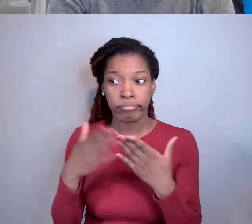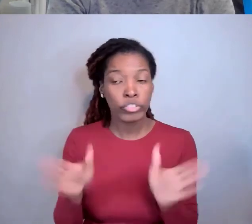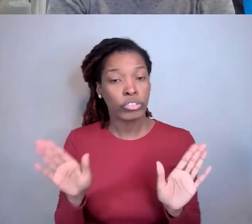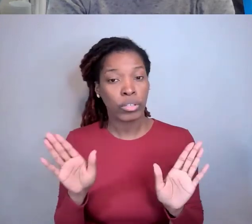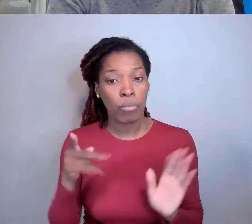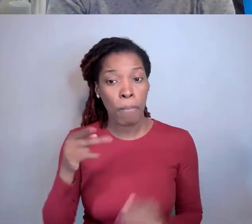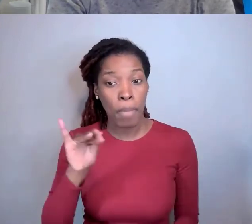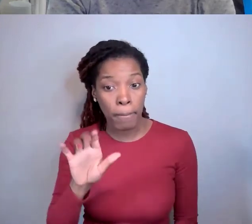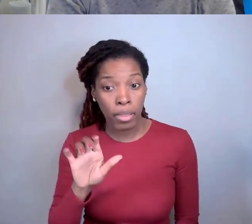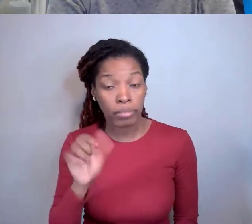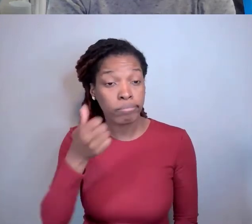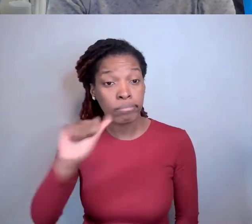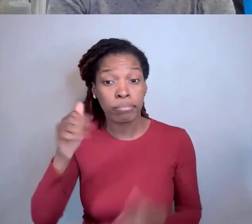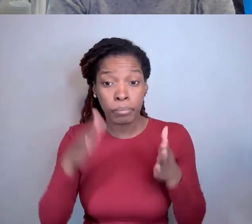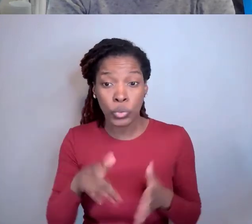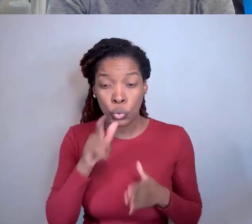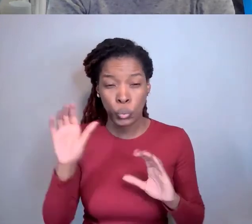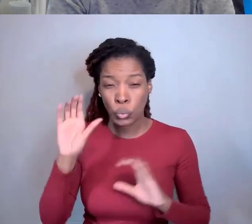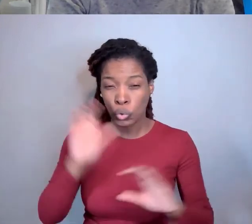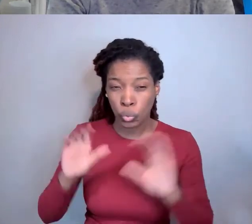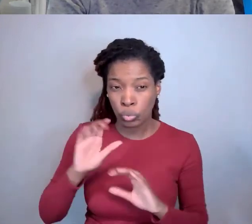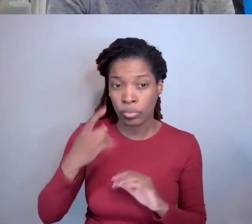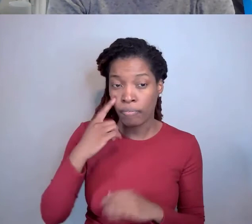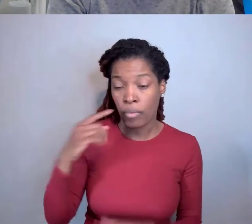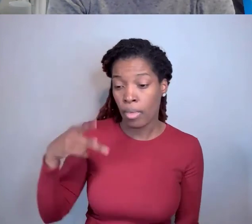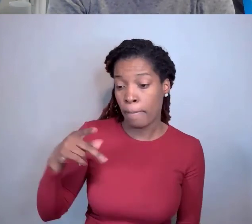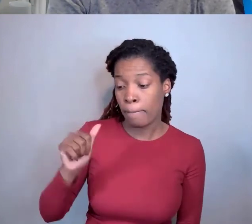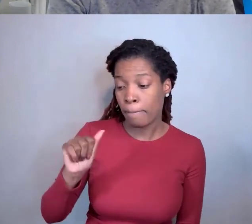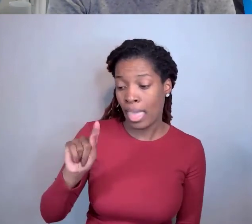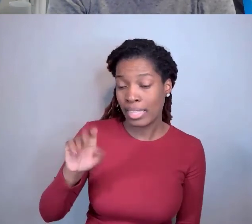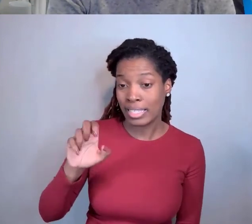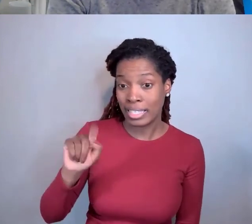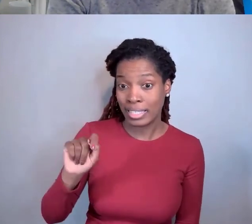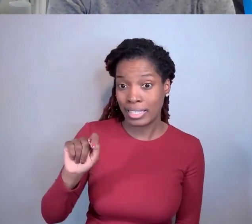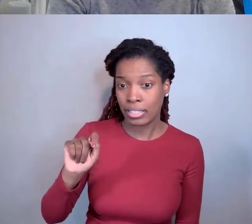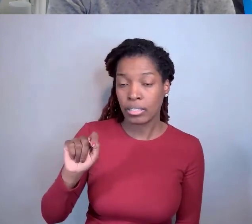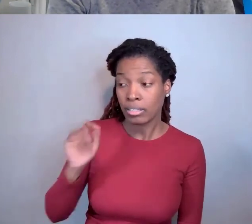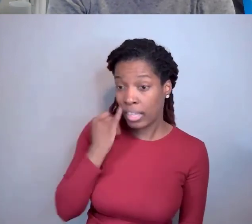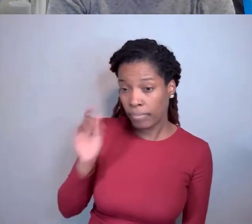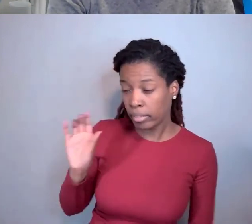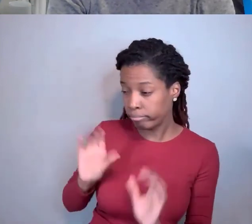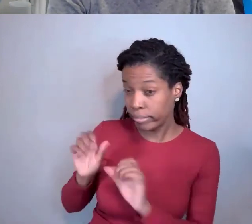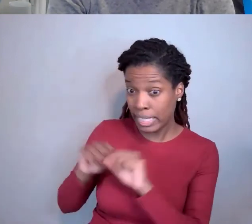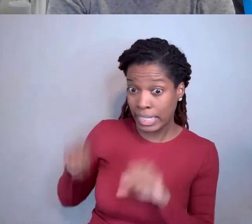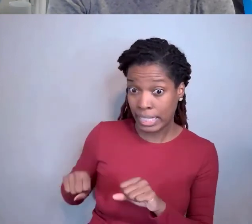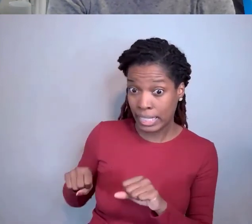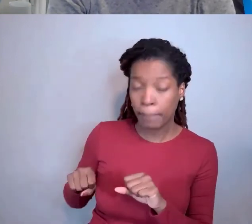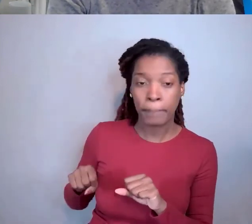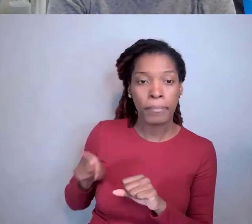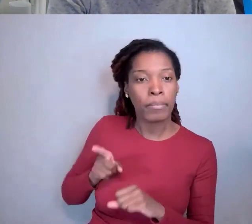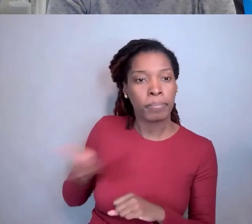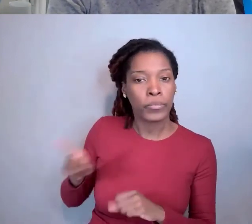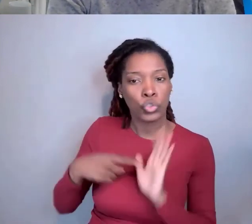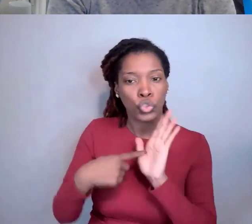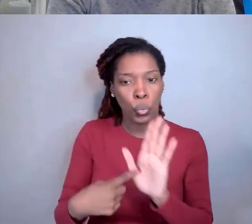for a published patent application, that the government has certain rights in the invention